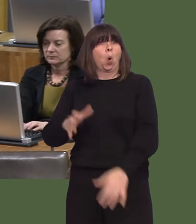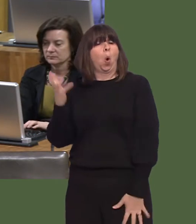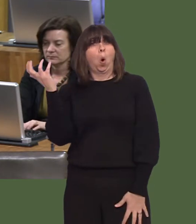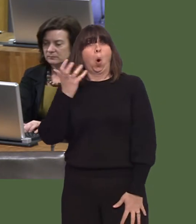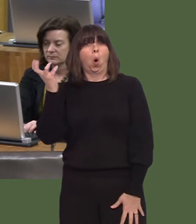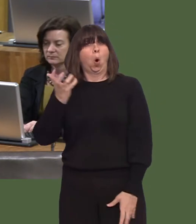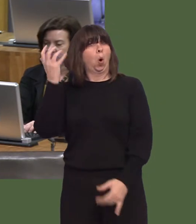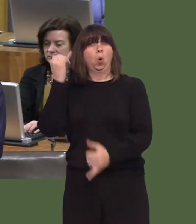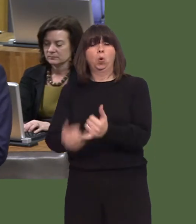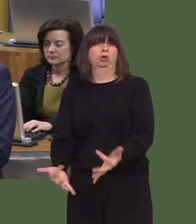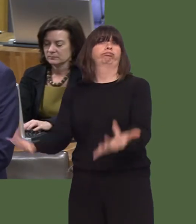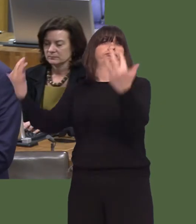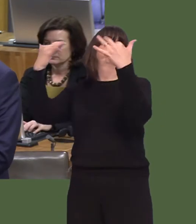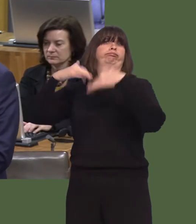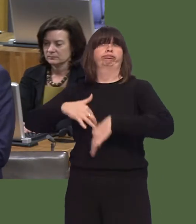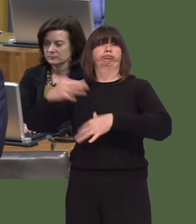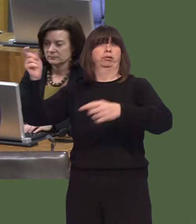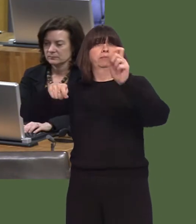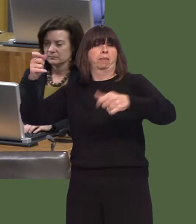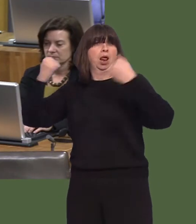pressure consistent with that being reported in other parts of the UK.